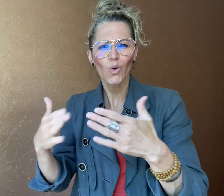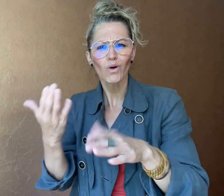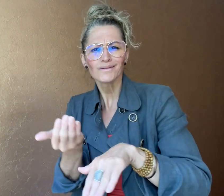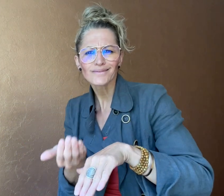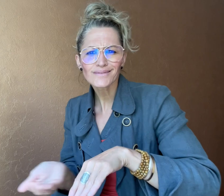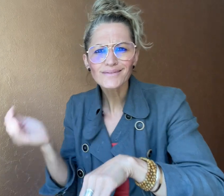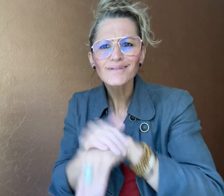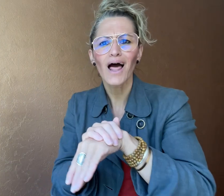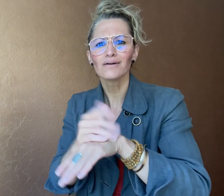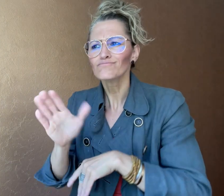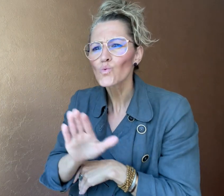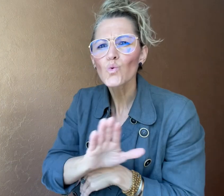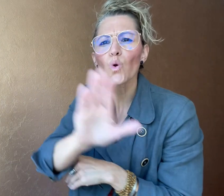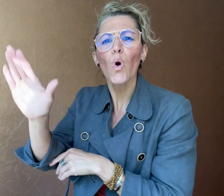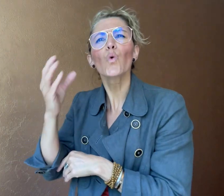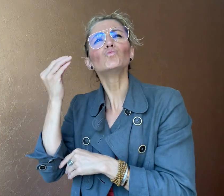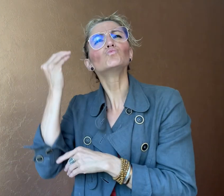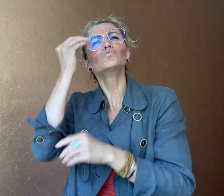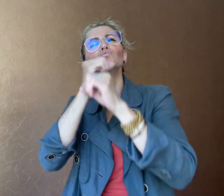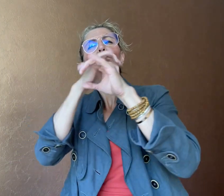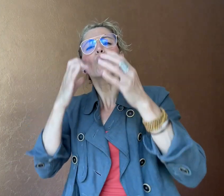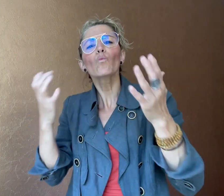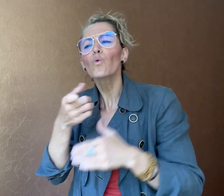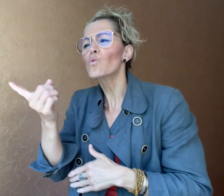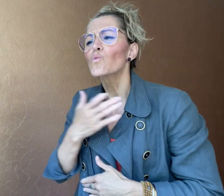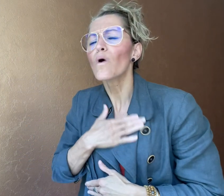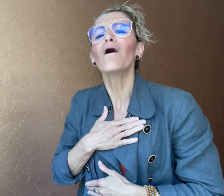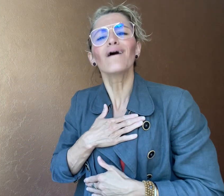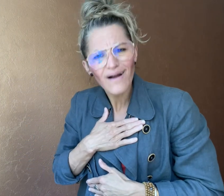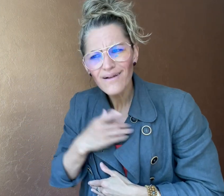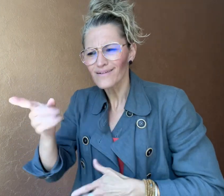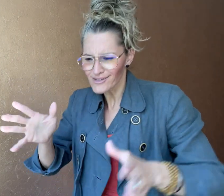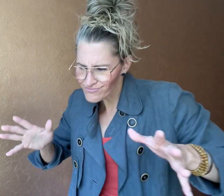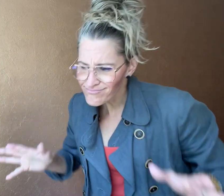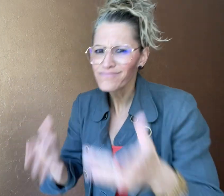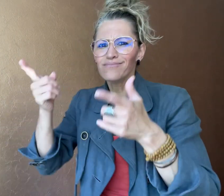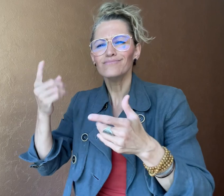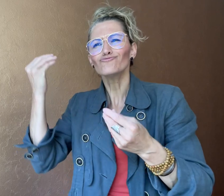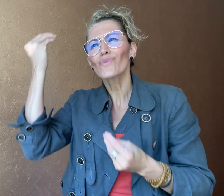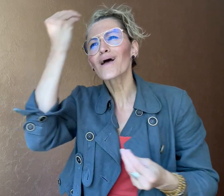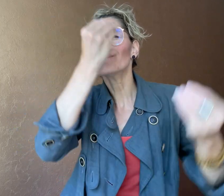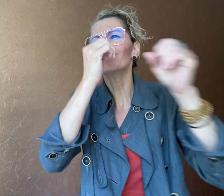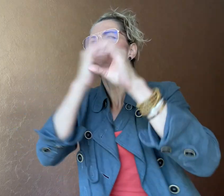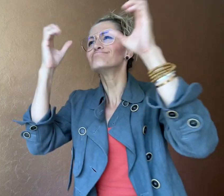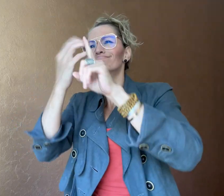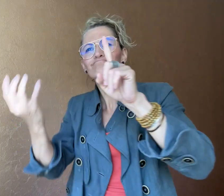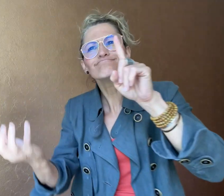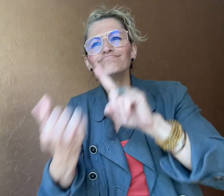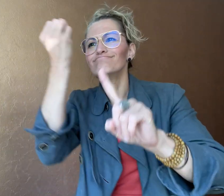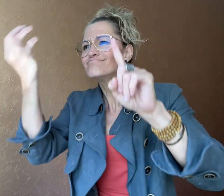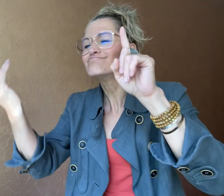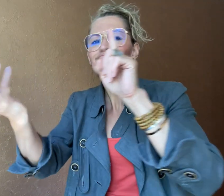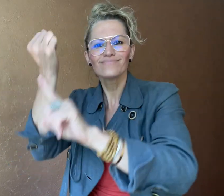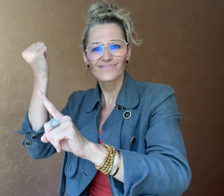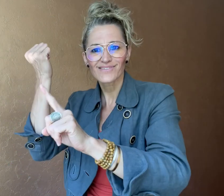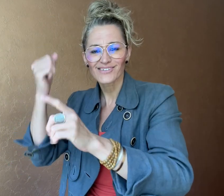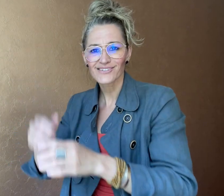where they can show their talents and dream their dreams.